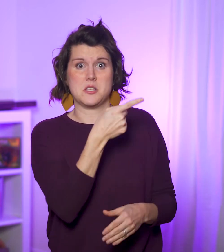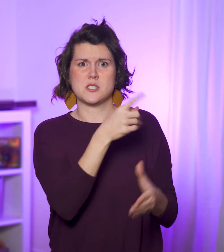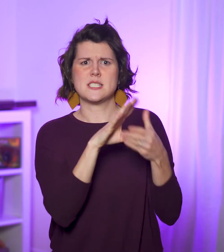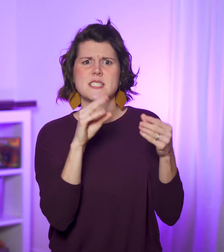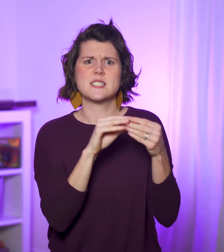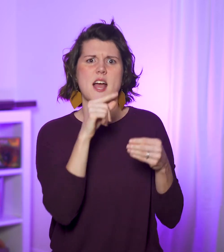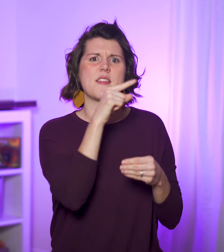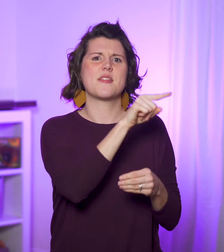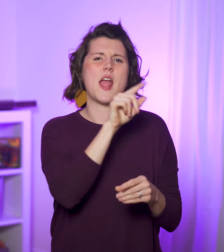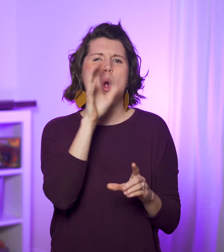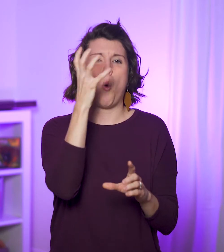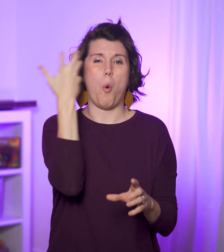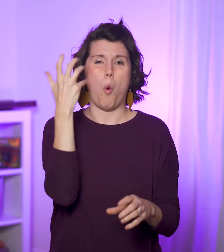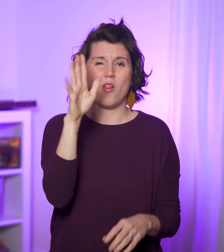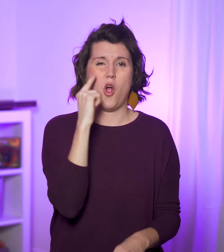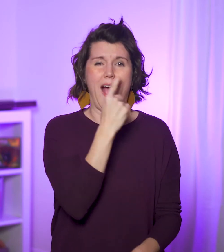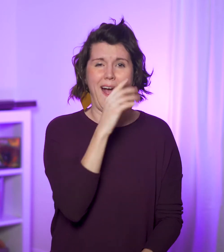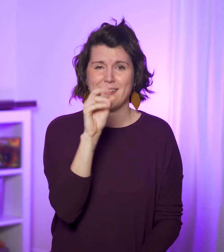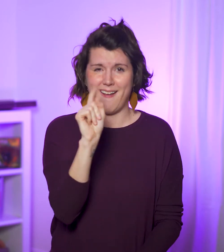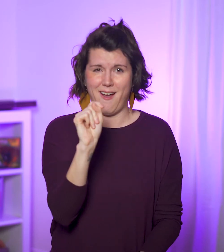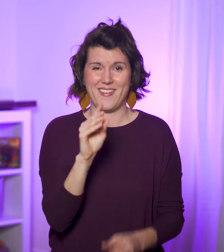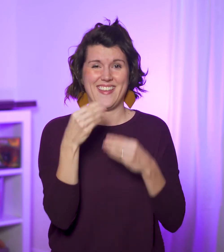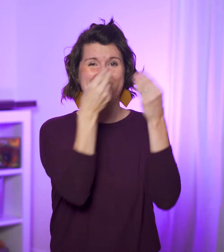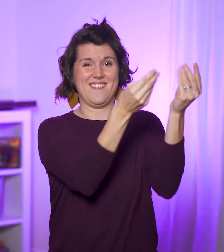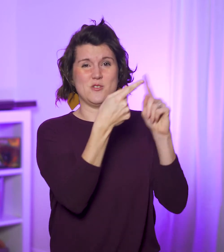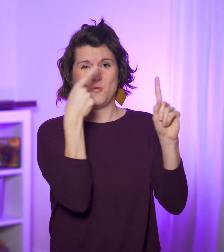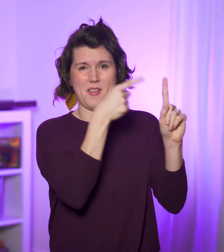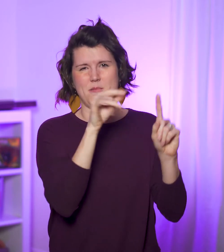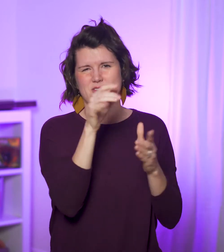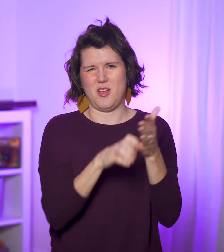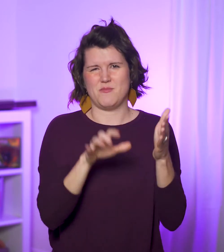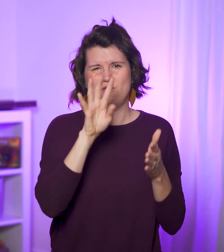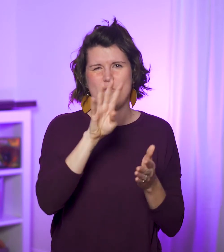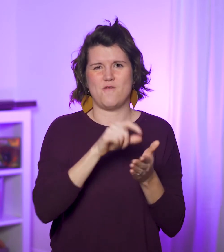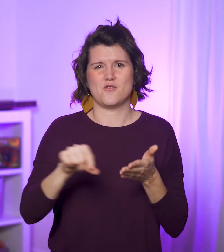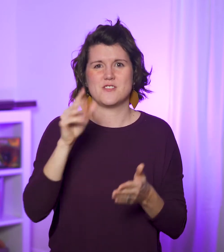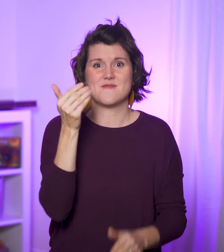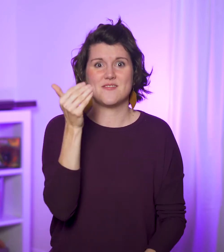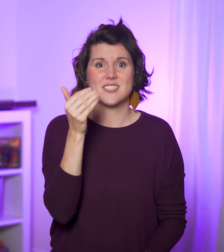He says they would’ve gouged their eyes out and given them to him (4:15).